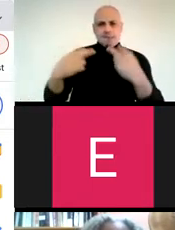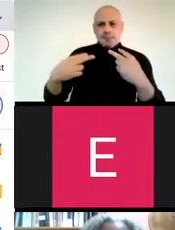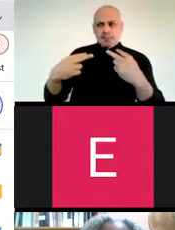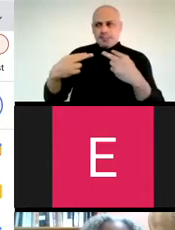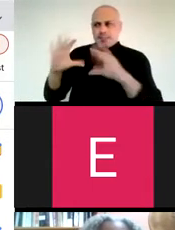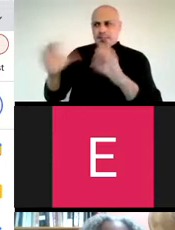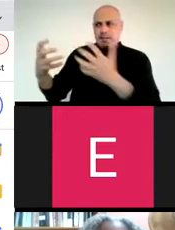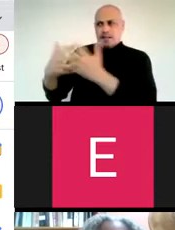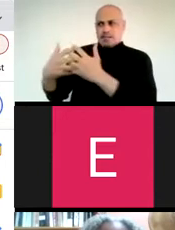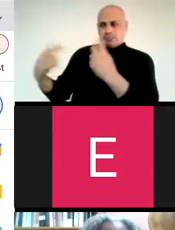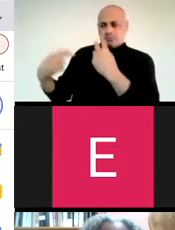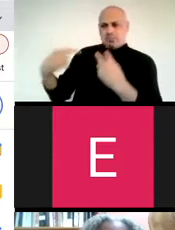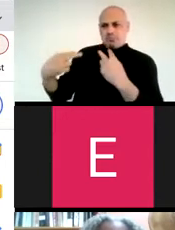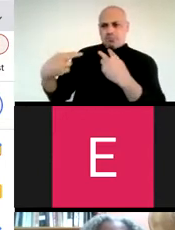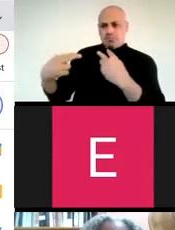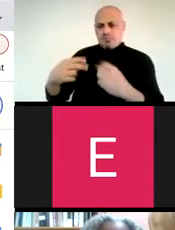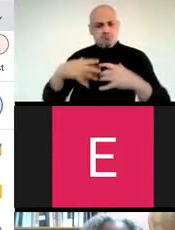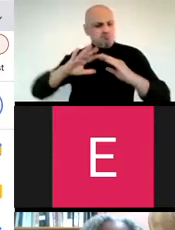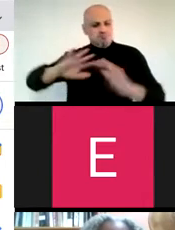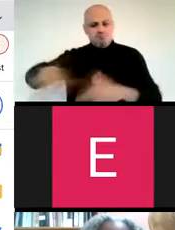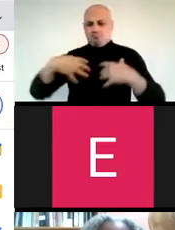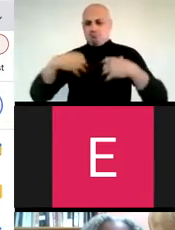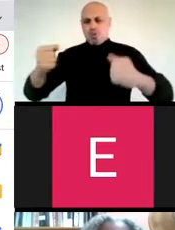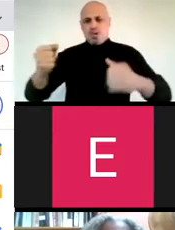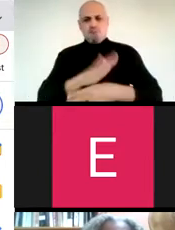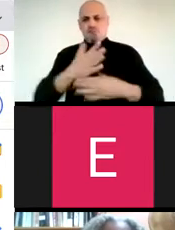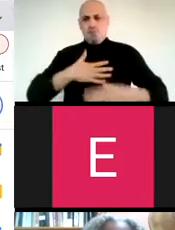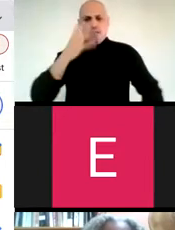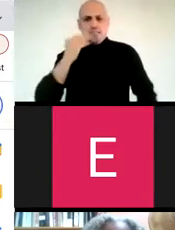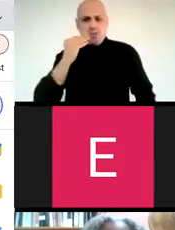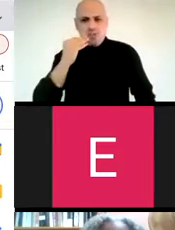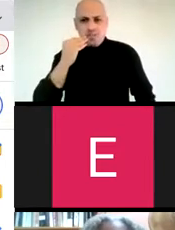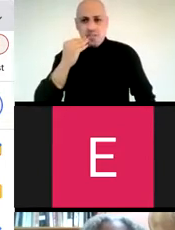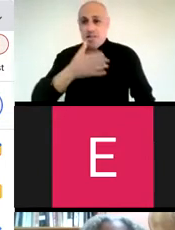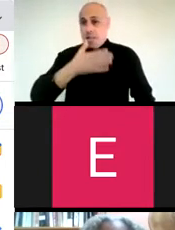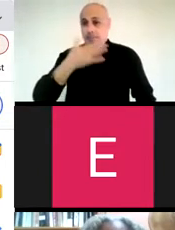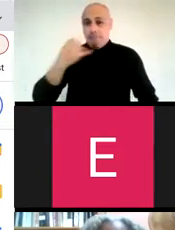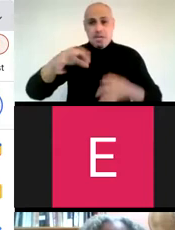constantly being judged by their peers and to have the guts to share one's experience,